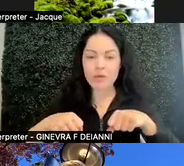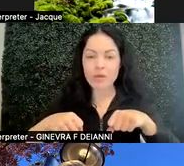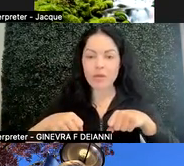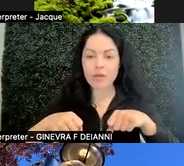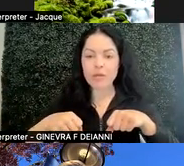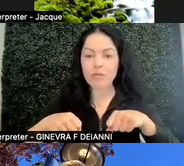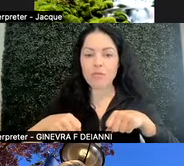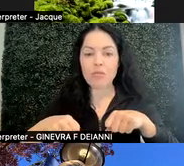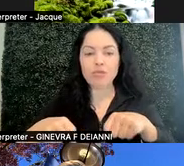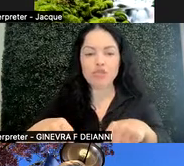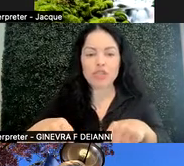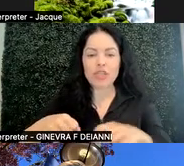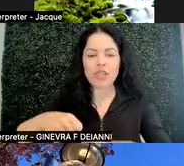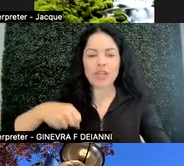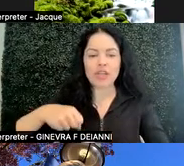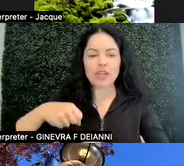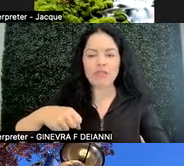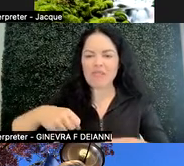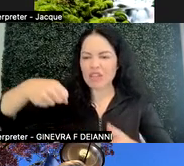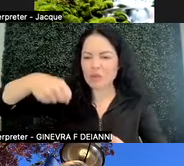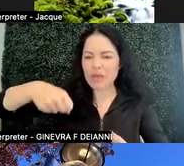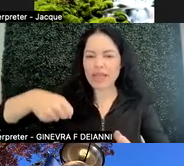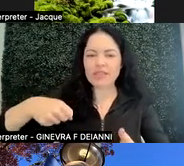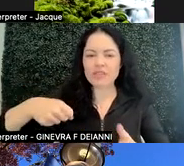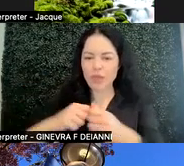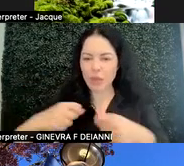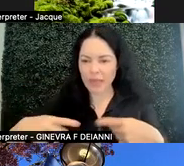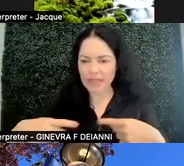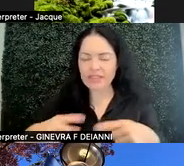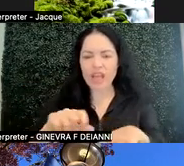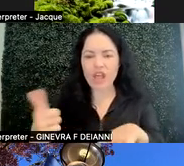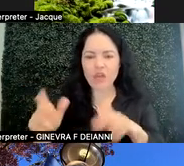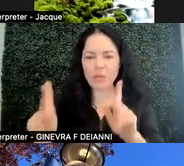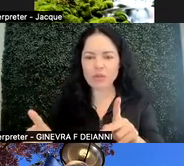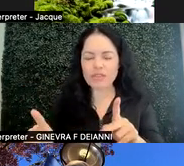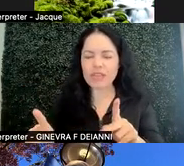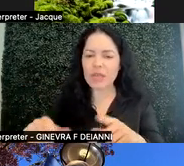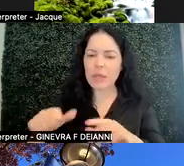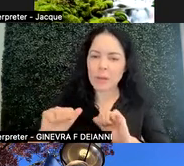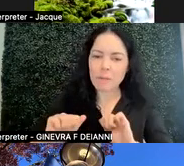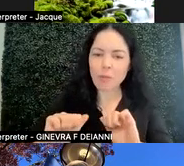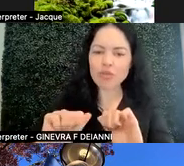and another person pushing a wheeled barrel of sorts.